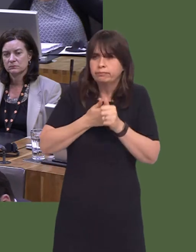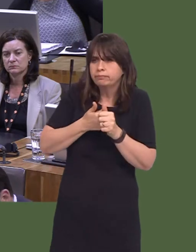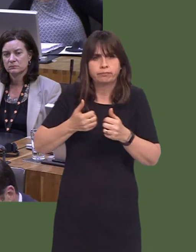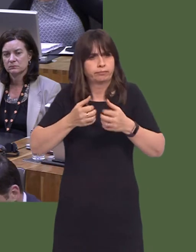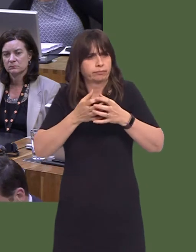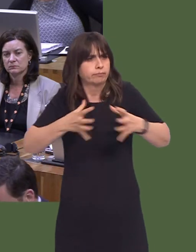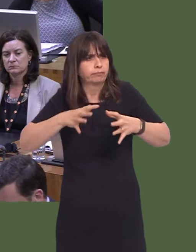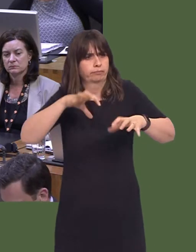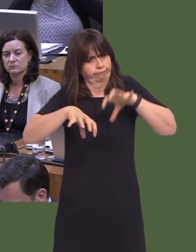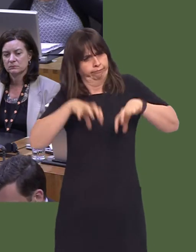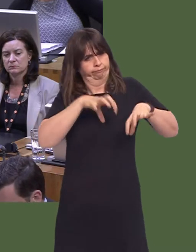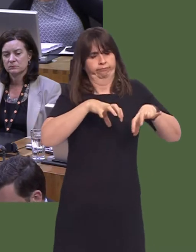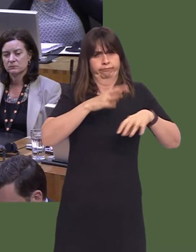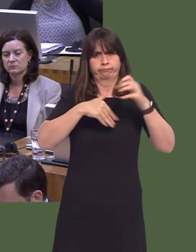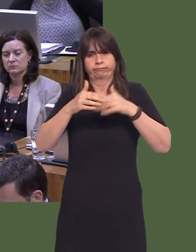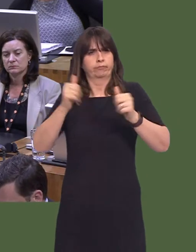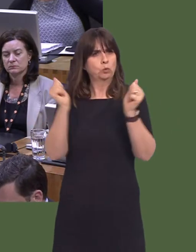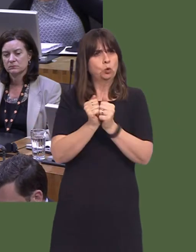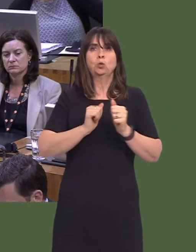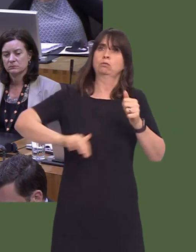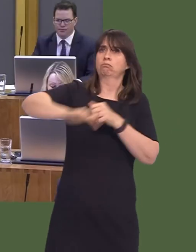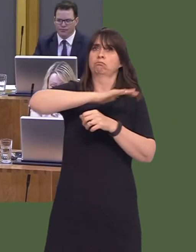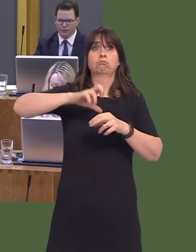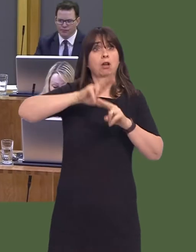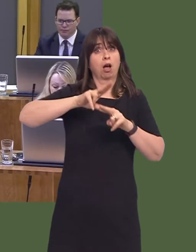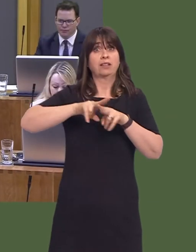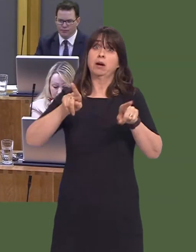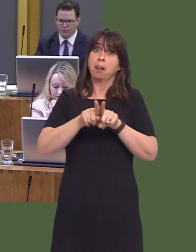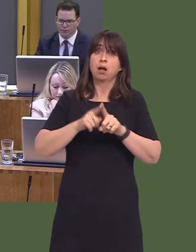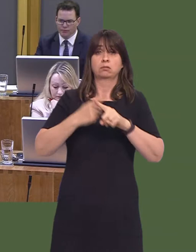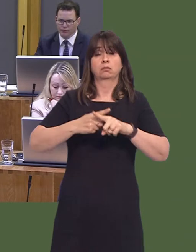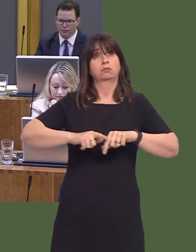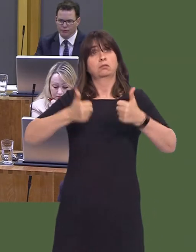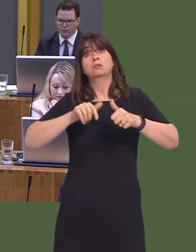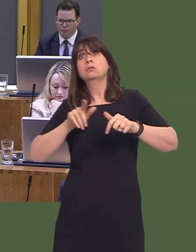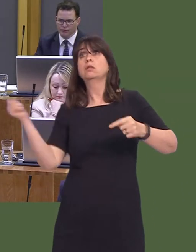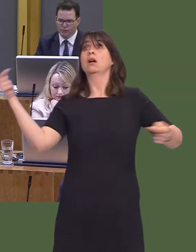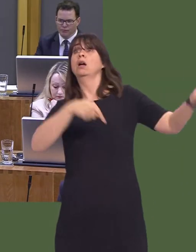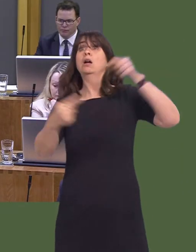of our capital city for the benefit of not just the people of Cardiff but of course people who live beyond and work in the city every day.